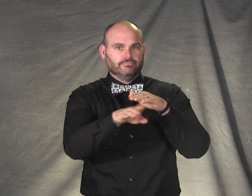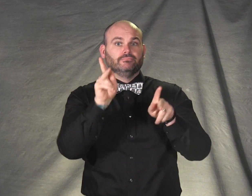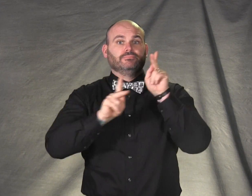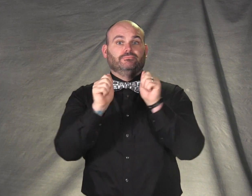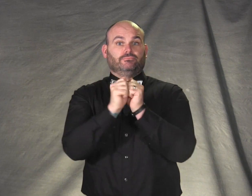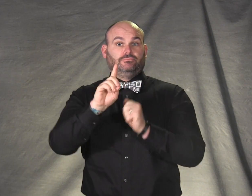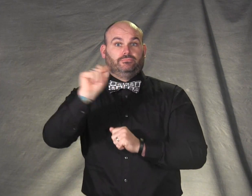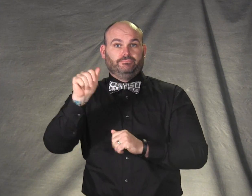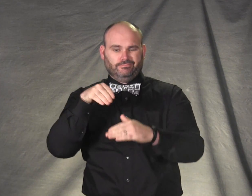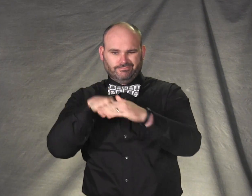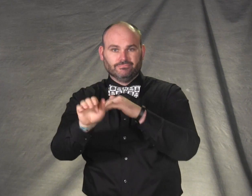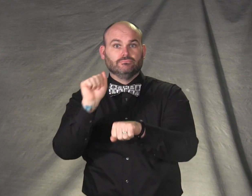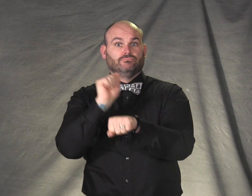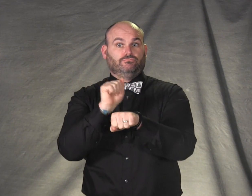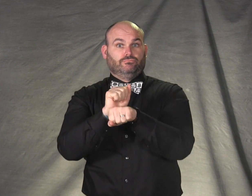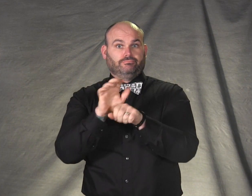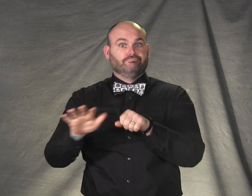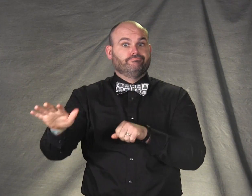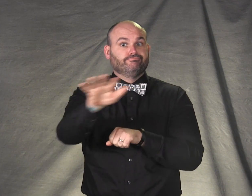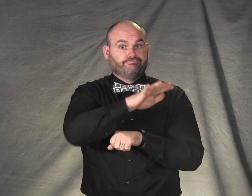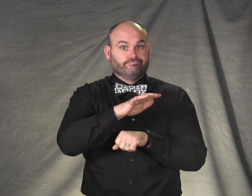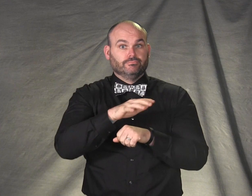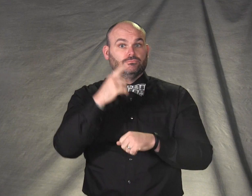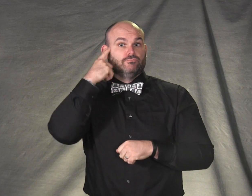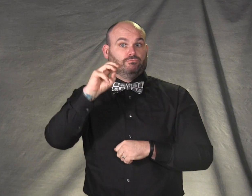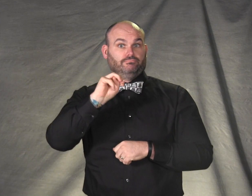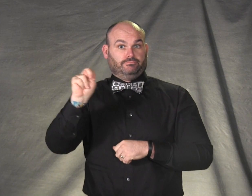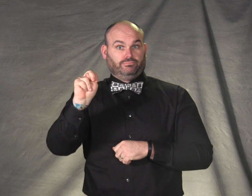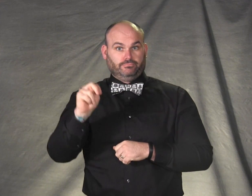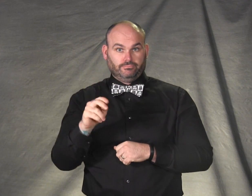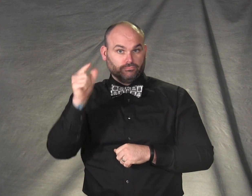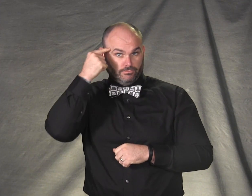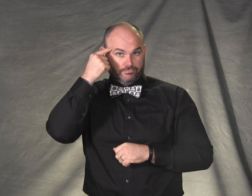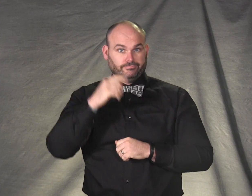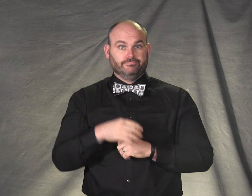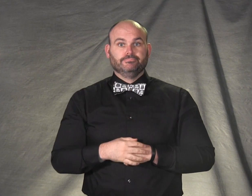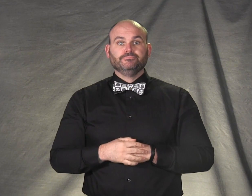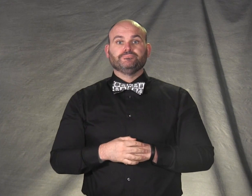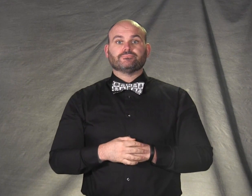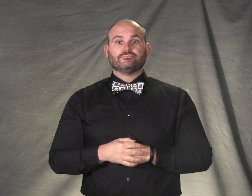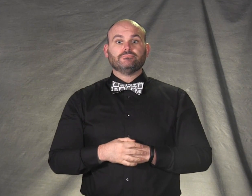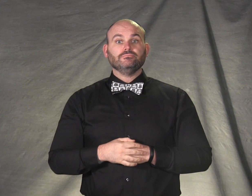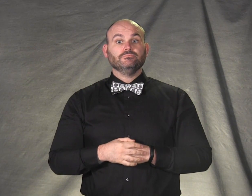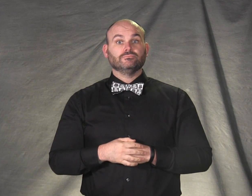and creating opportunities for Minnesotans with disabilities.